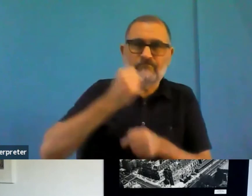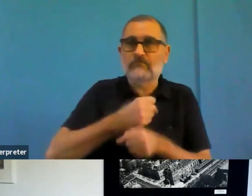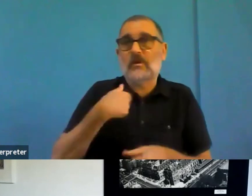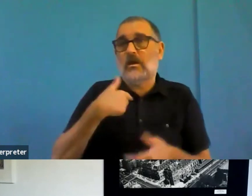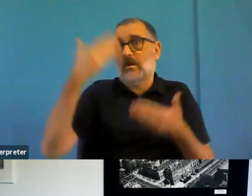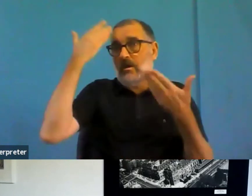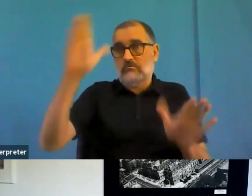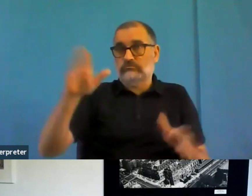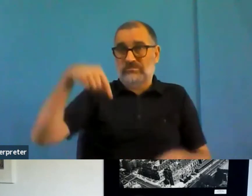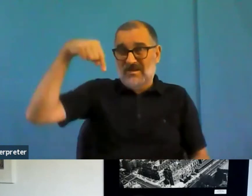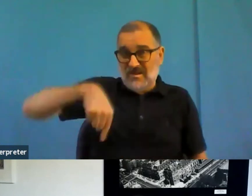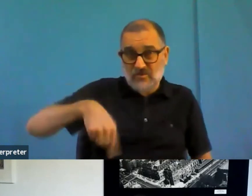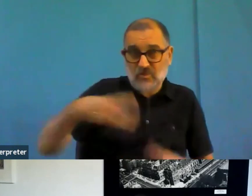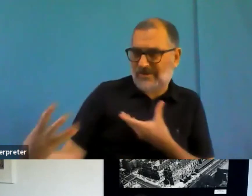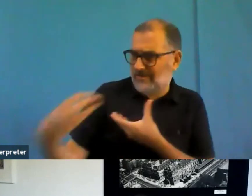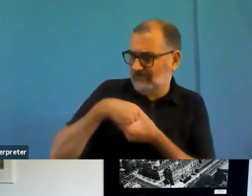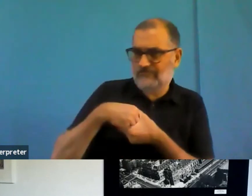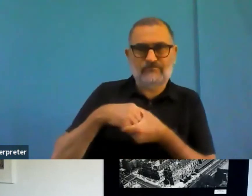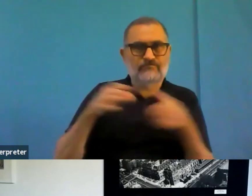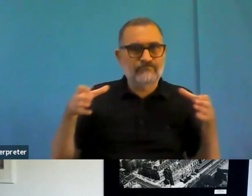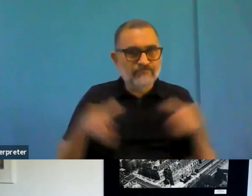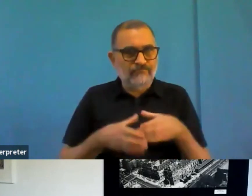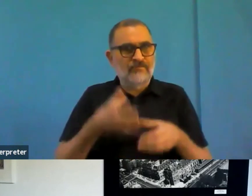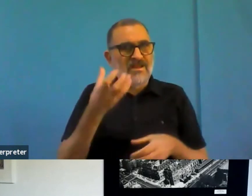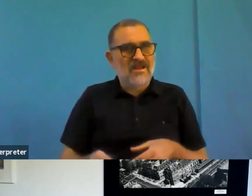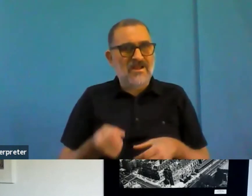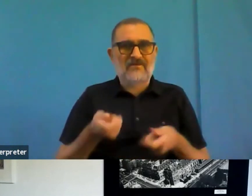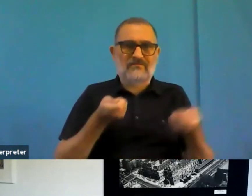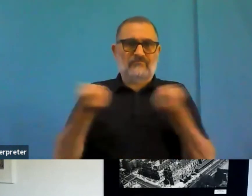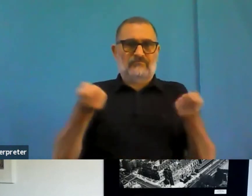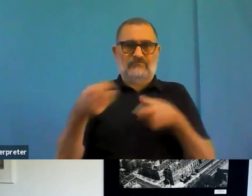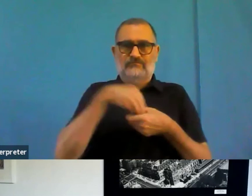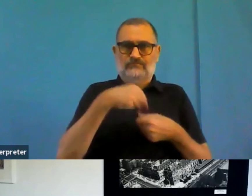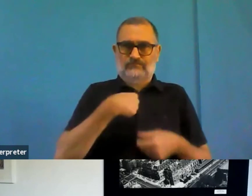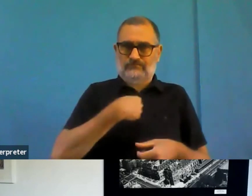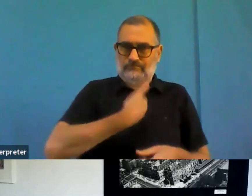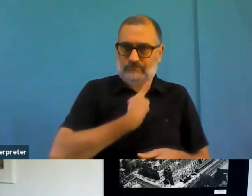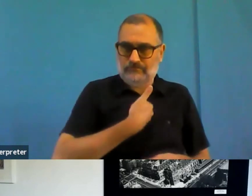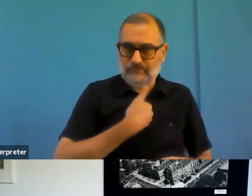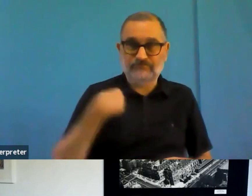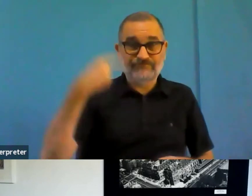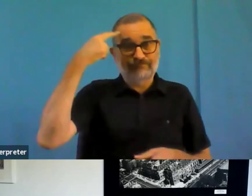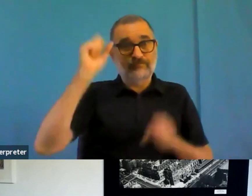very virtuous circle of using persons with disabilities to test more, that gives, you